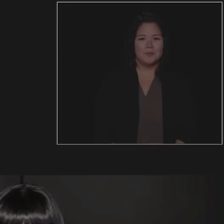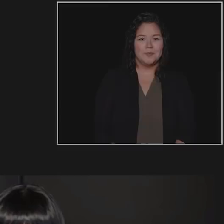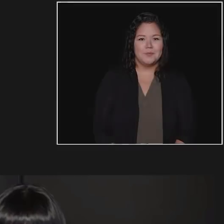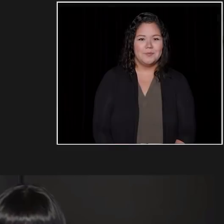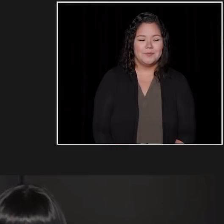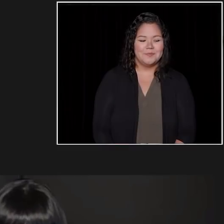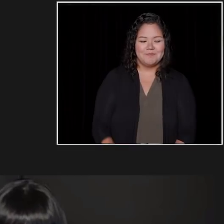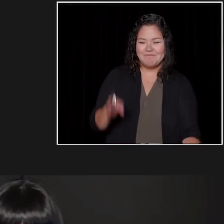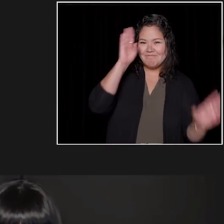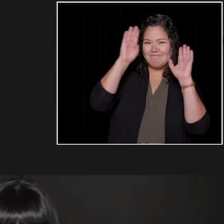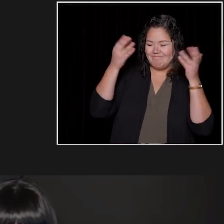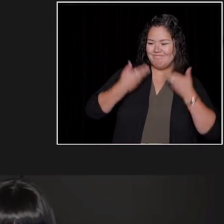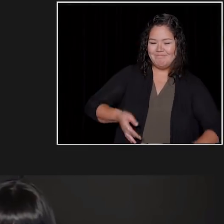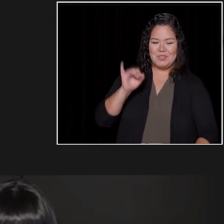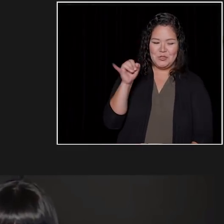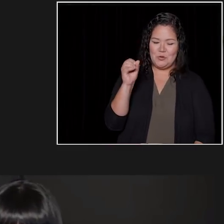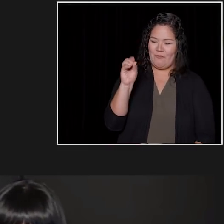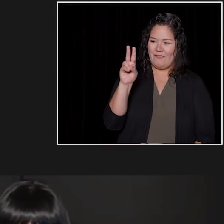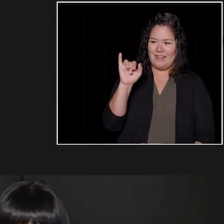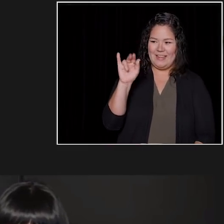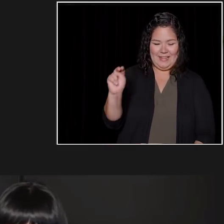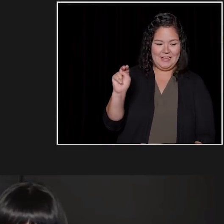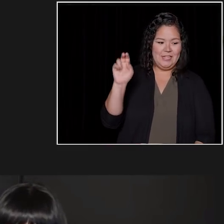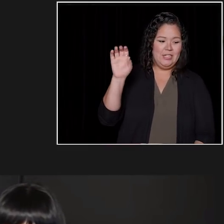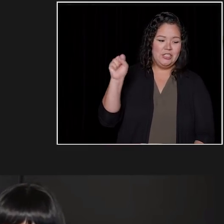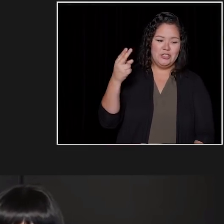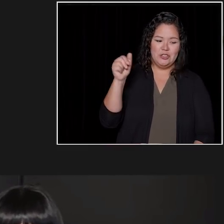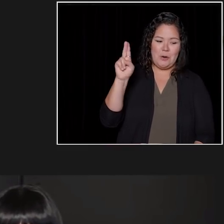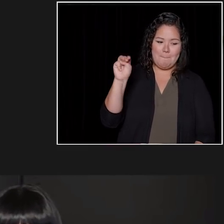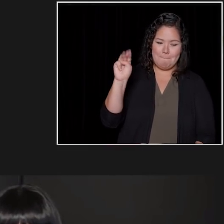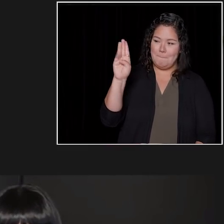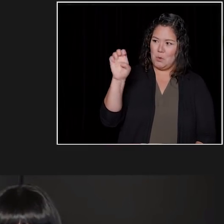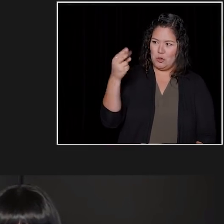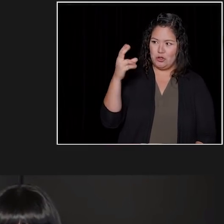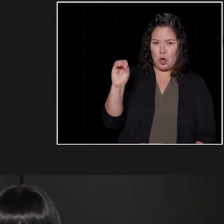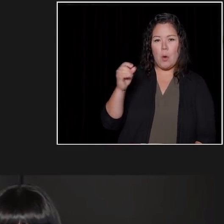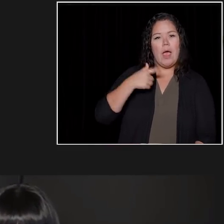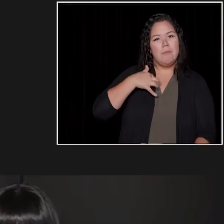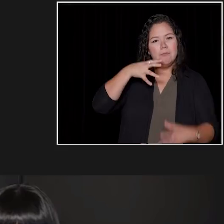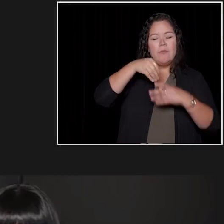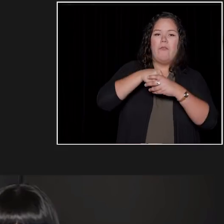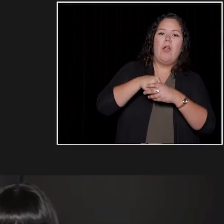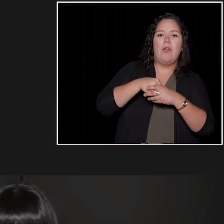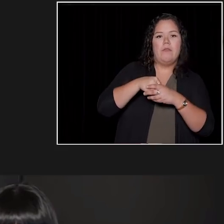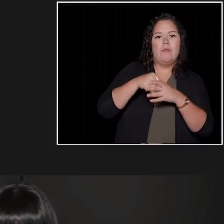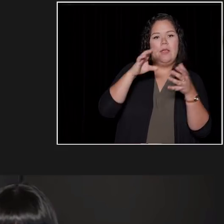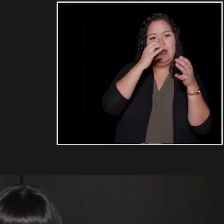My name is Jovin Shumbusho. I am in my fourth year studying International Relations with a minor in Commerce at UBC